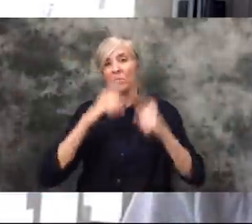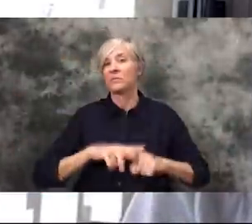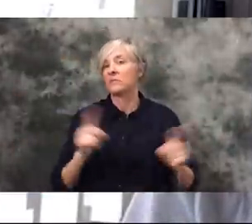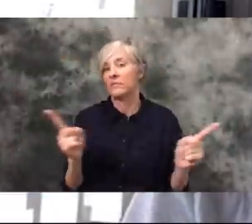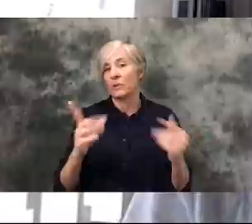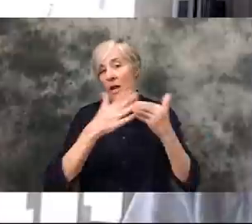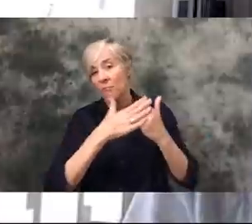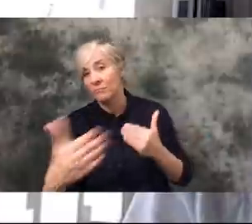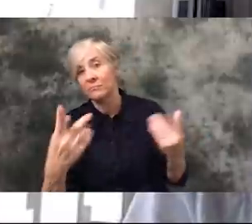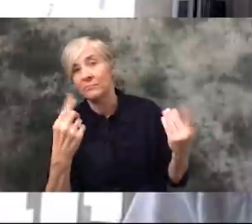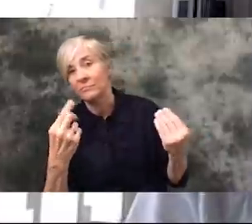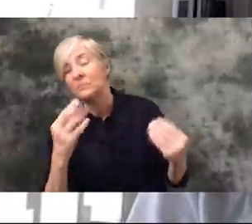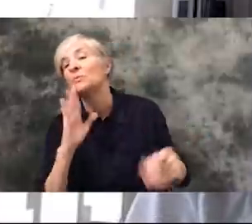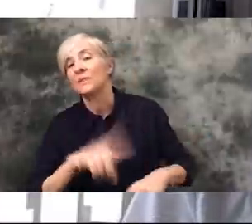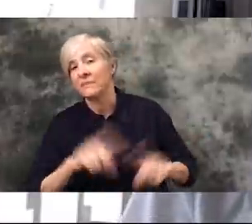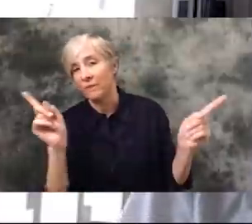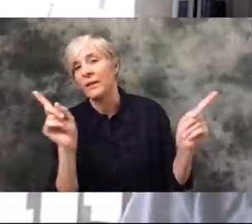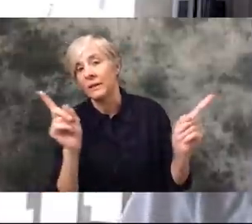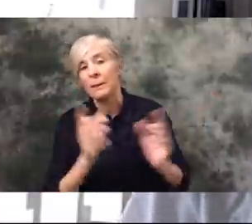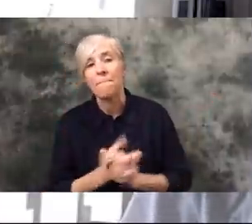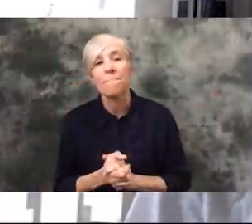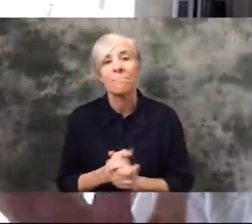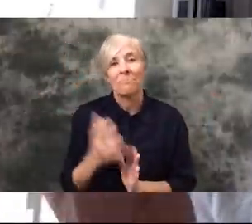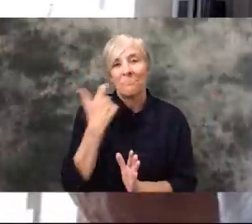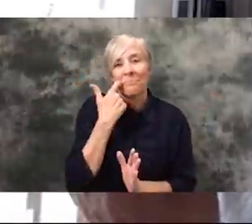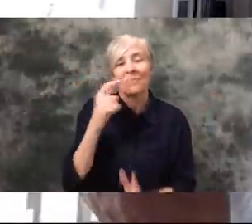gonna happen moving forward with Coronavirus. Actually, I was on Twitter